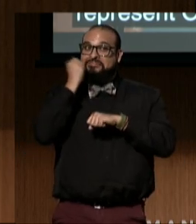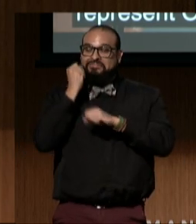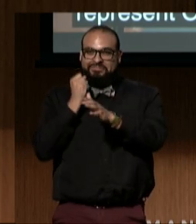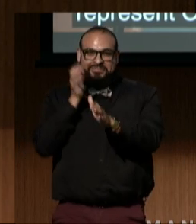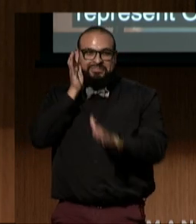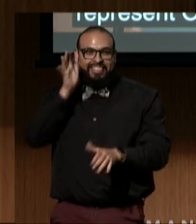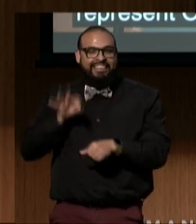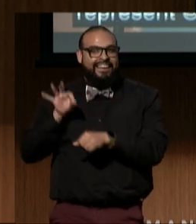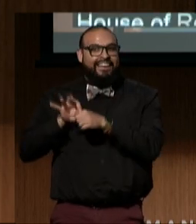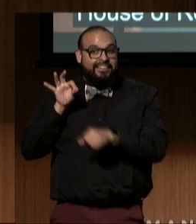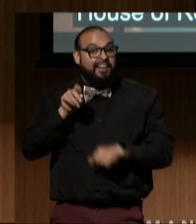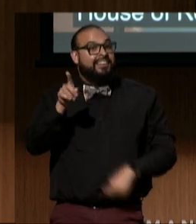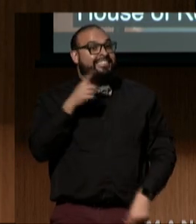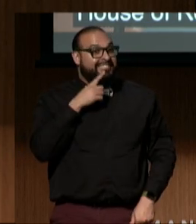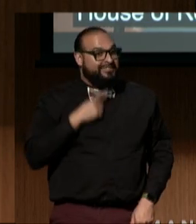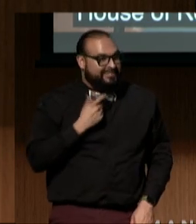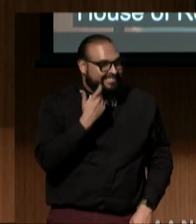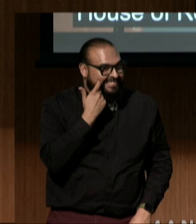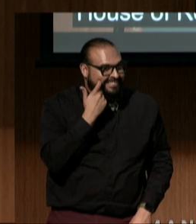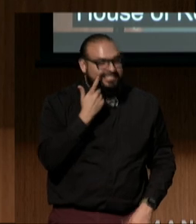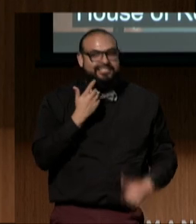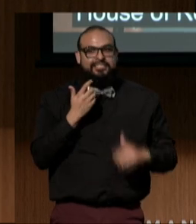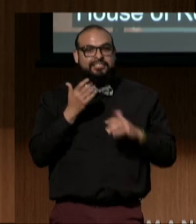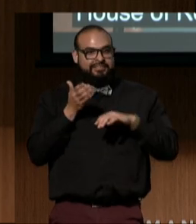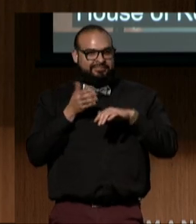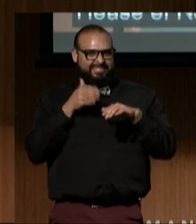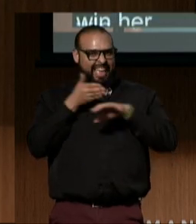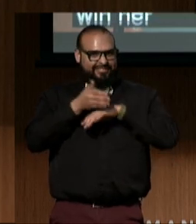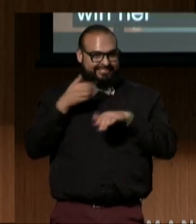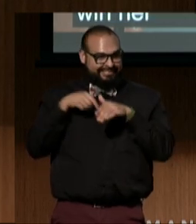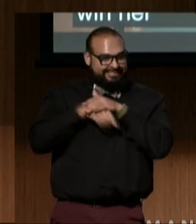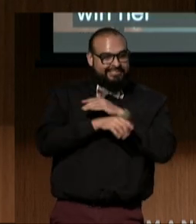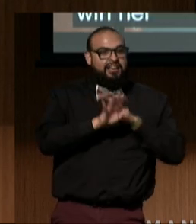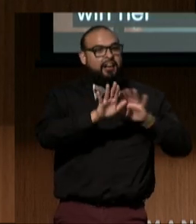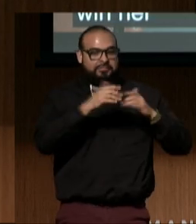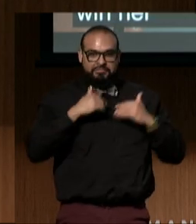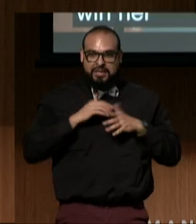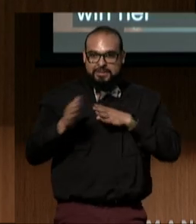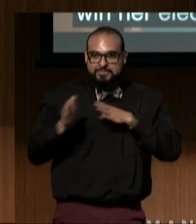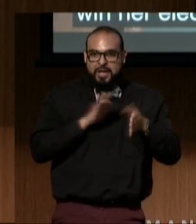She told me, just after she walked in the door, that she plans to be a champion